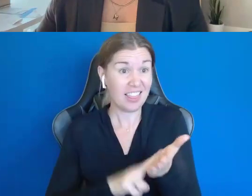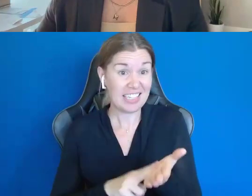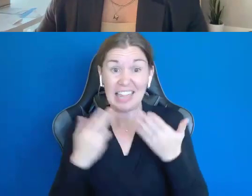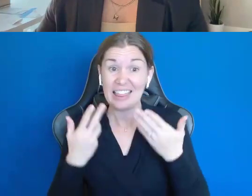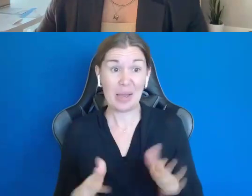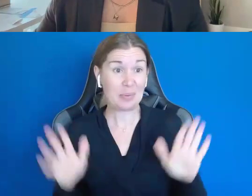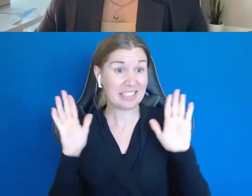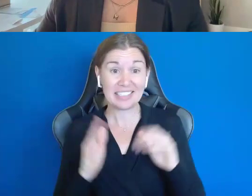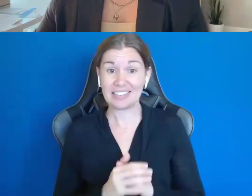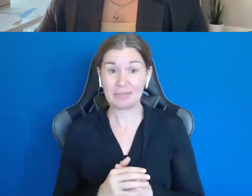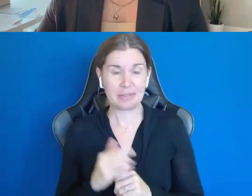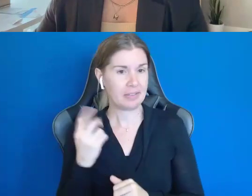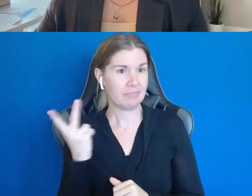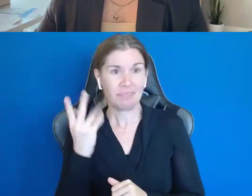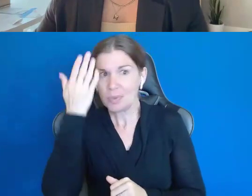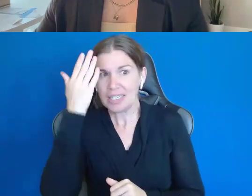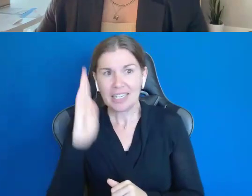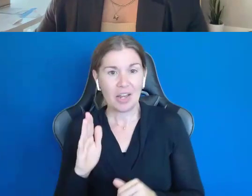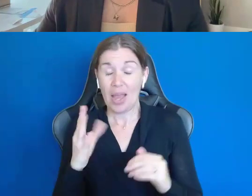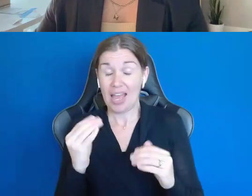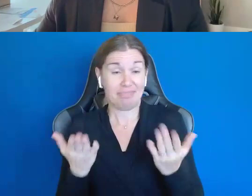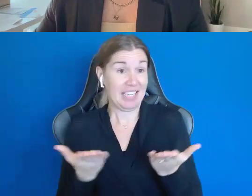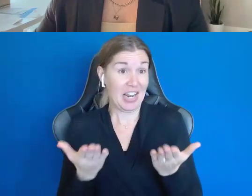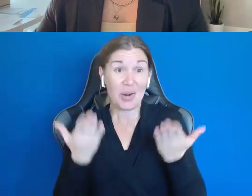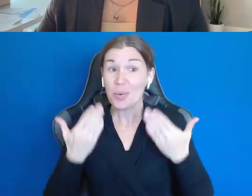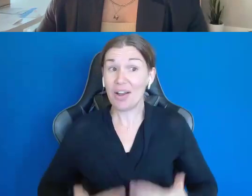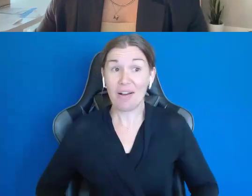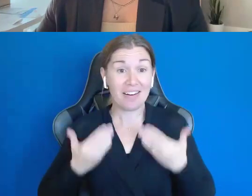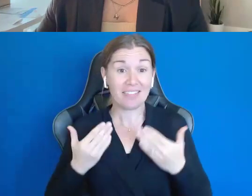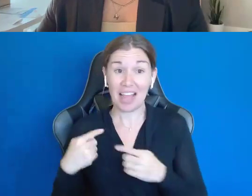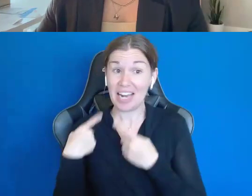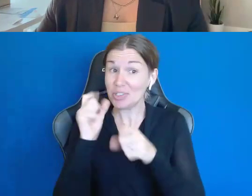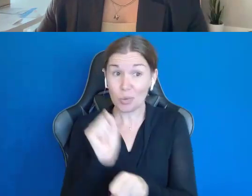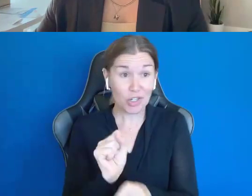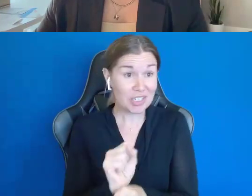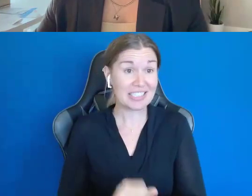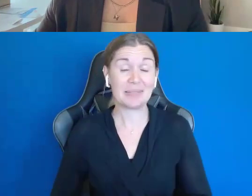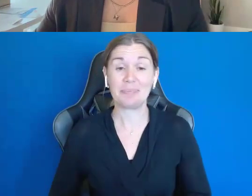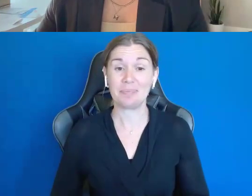We didn't know, and here we are. And it's worked. He's